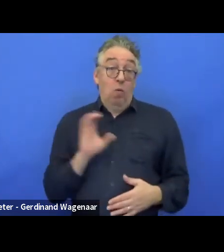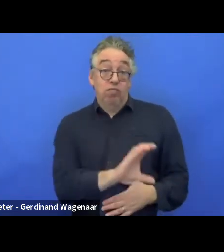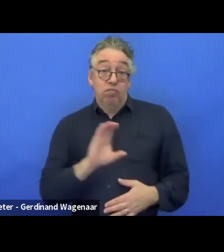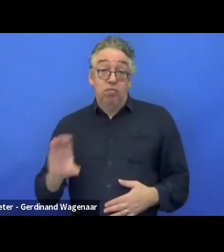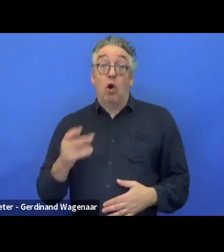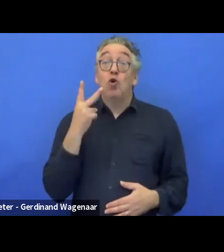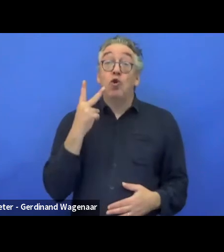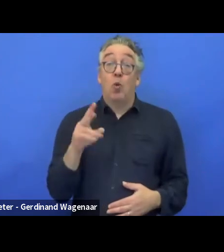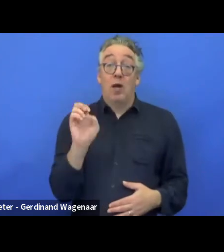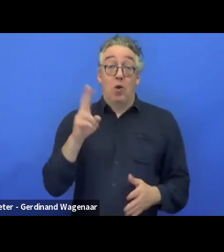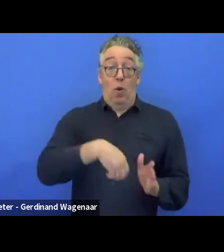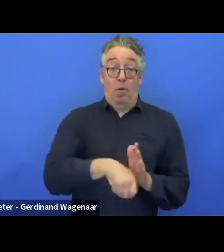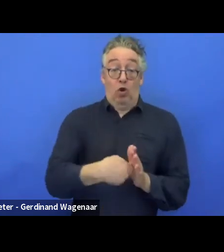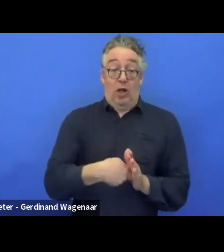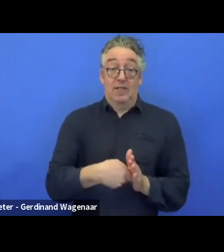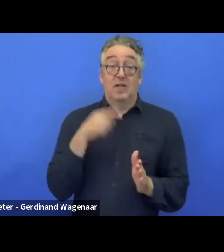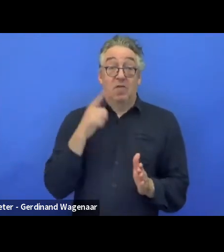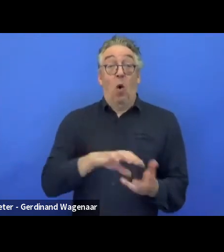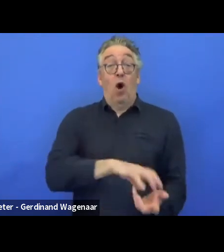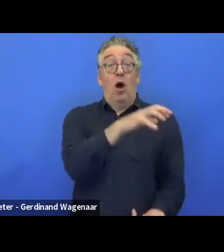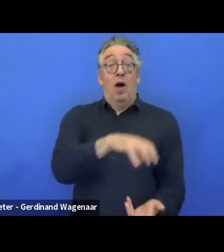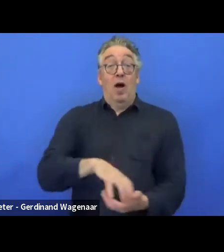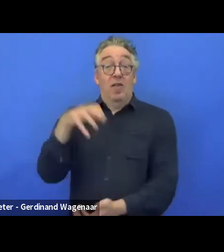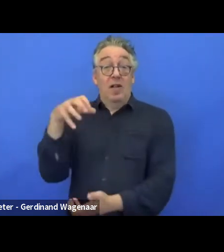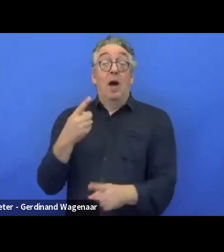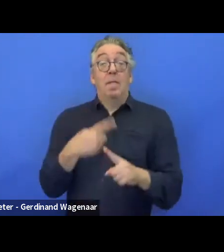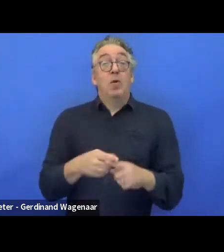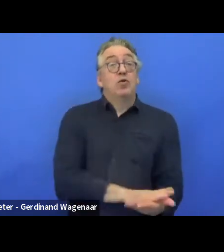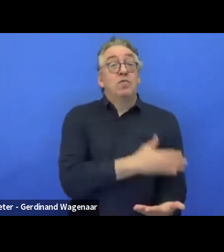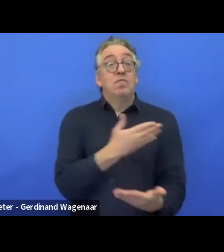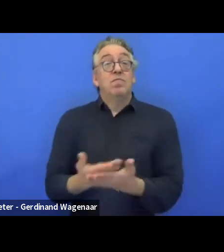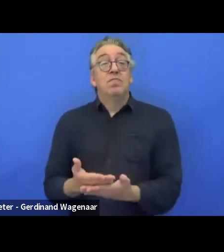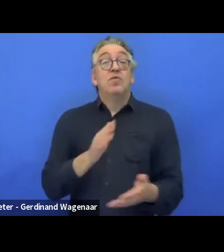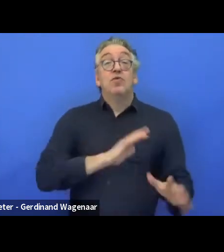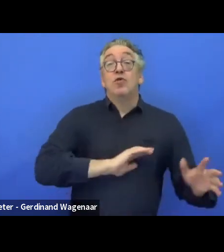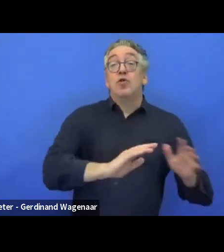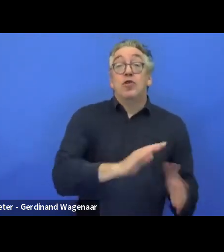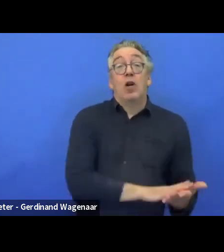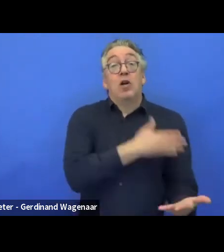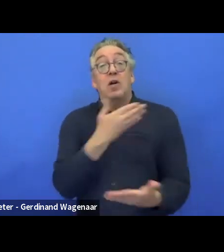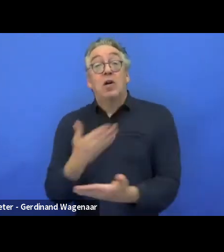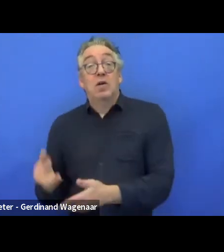for the creation of avatars and the translation between sign language interpretation and avatars.